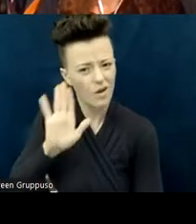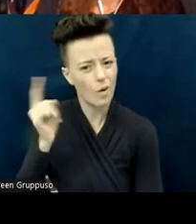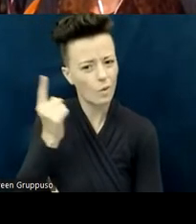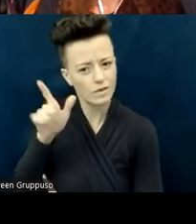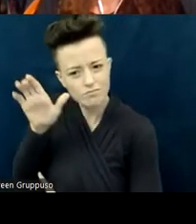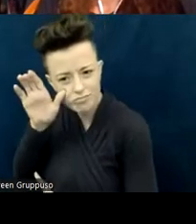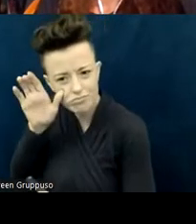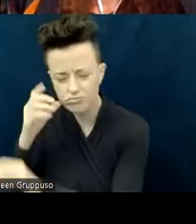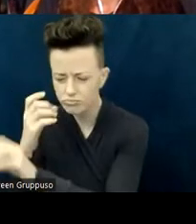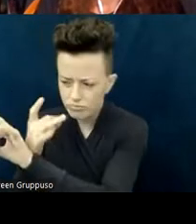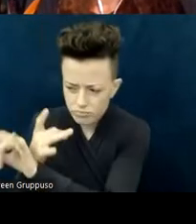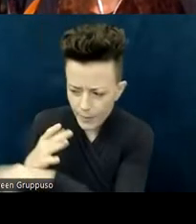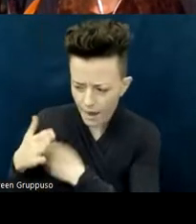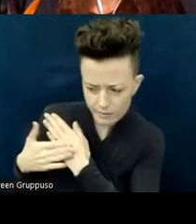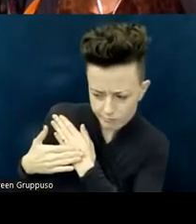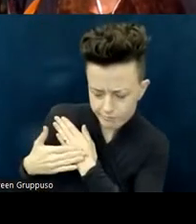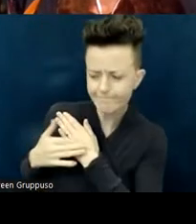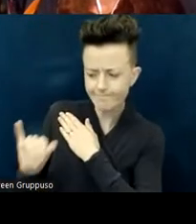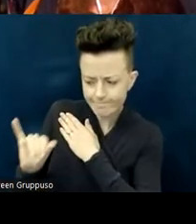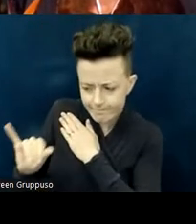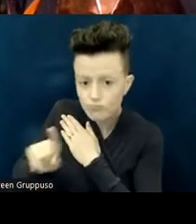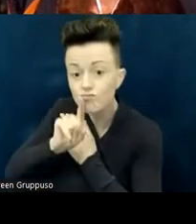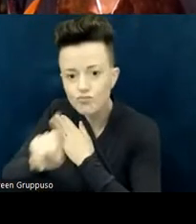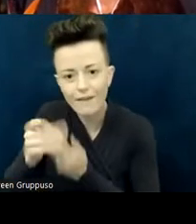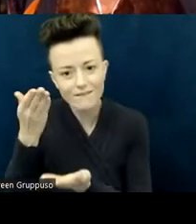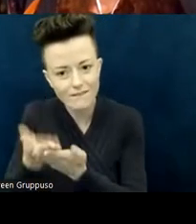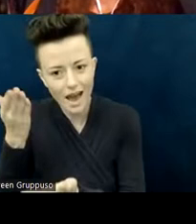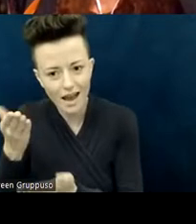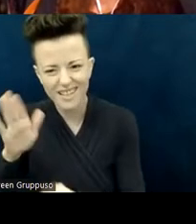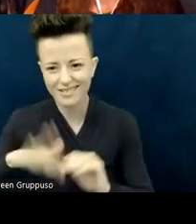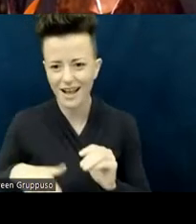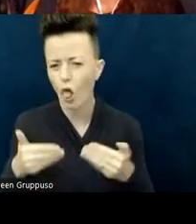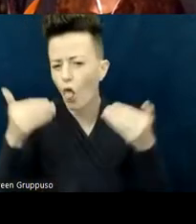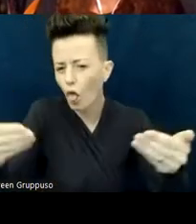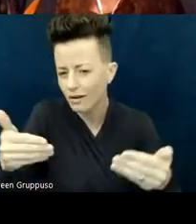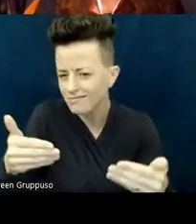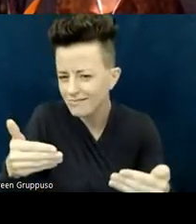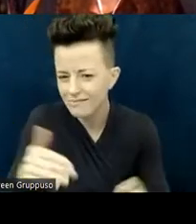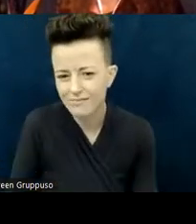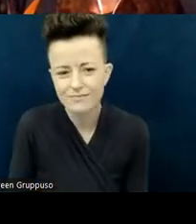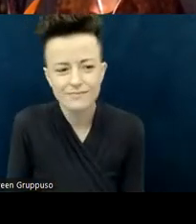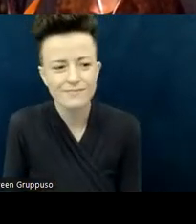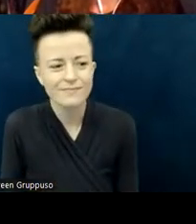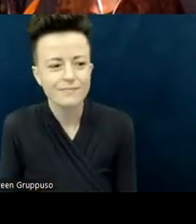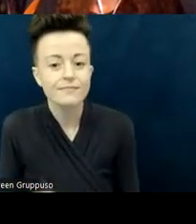the facts of the situation. One of the questions yesterday had to do with microaggressions.